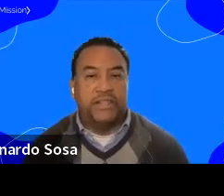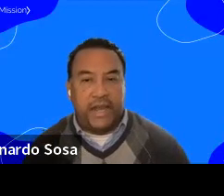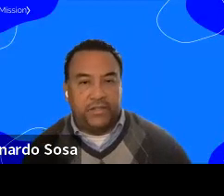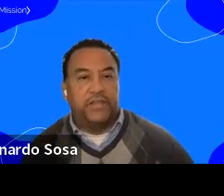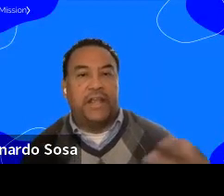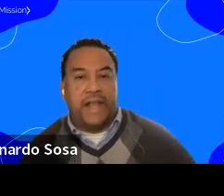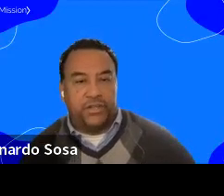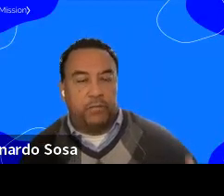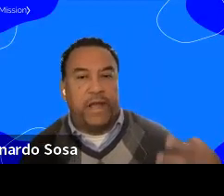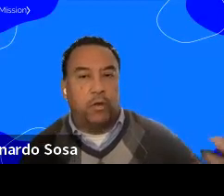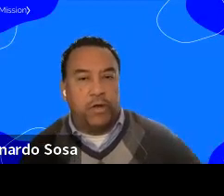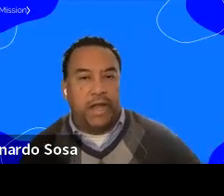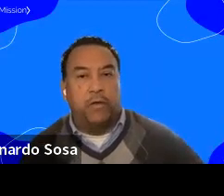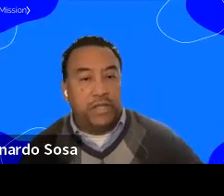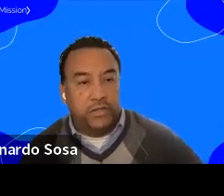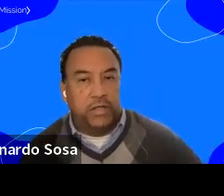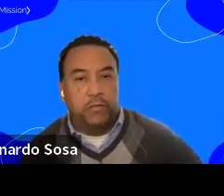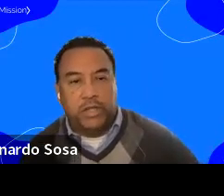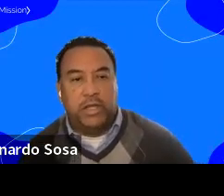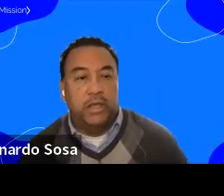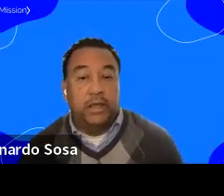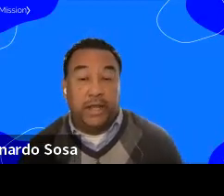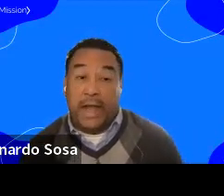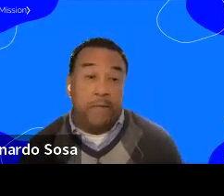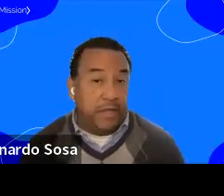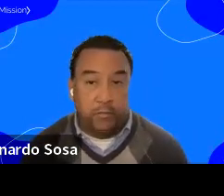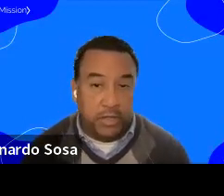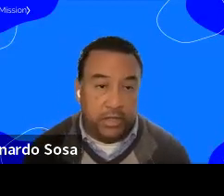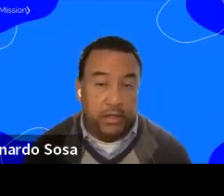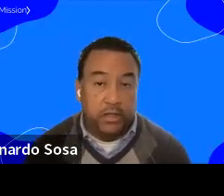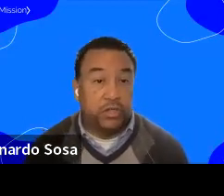And we decided to take action by going out into the community and I'm. In the community.